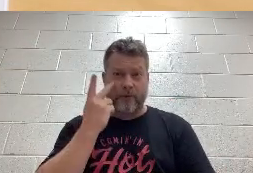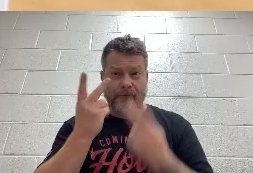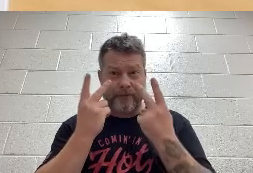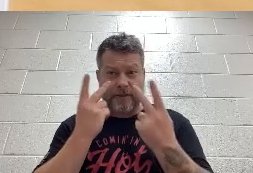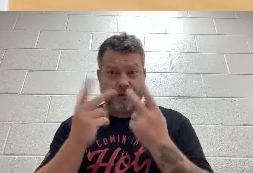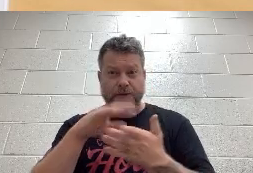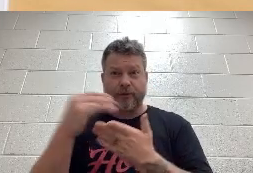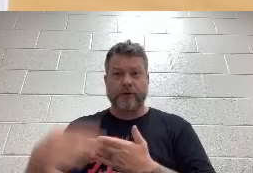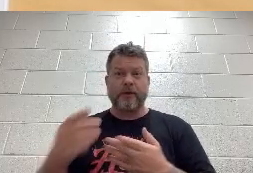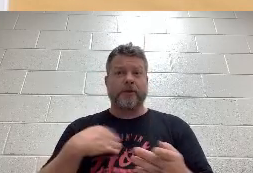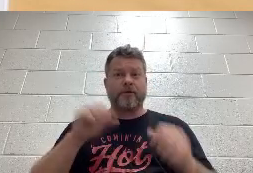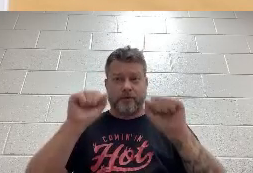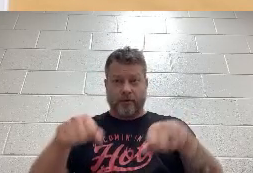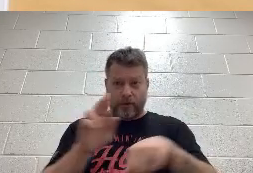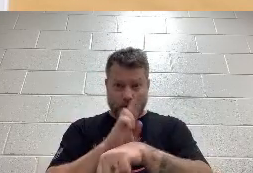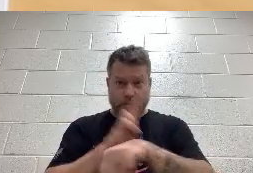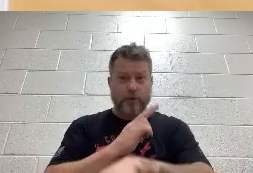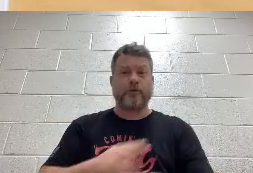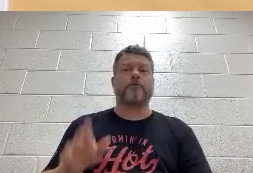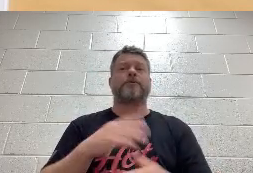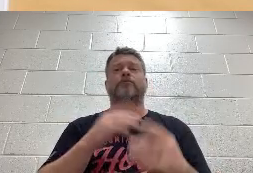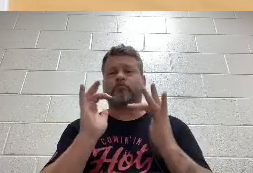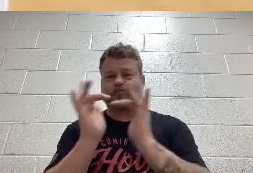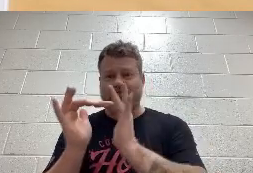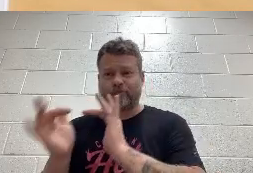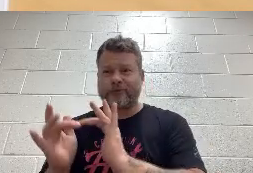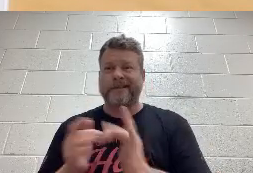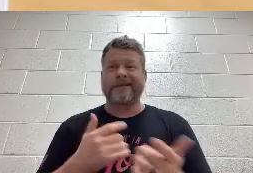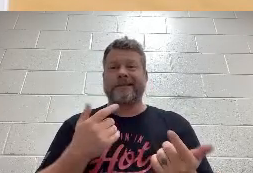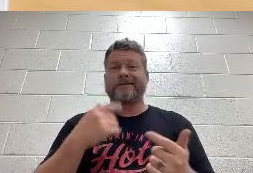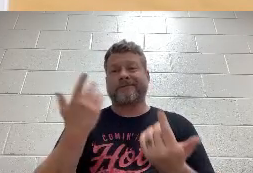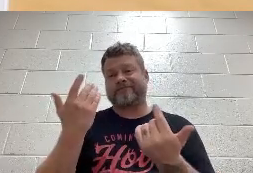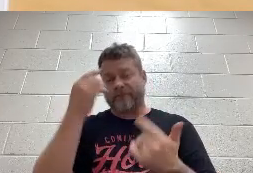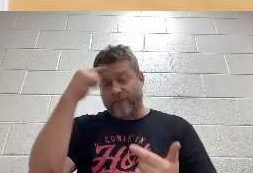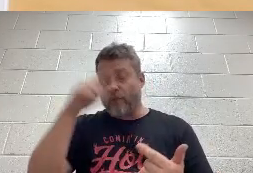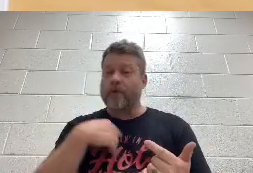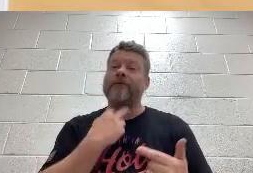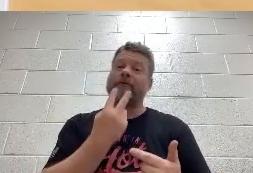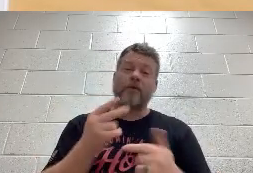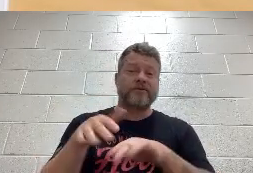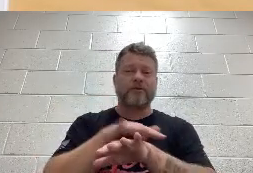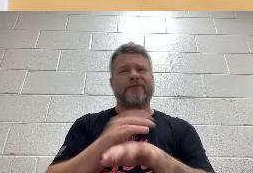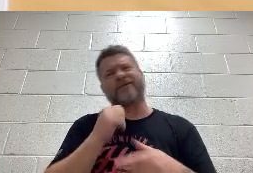websites without the use of a screen reader, such as voice-over. They also have access to Siri if